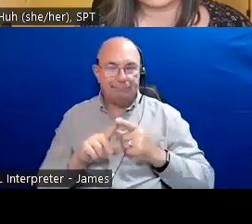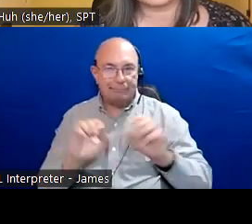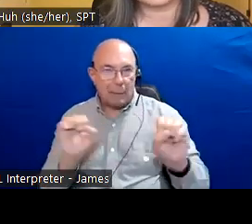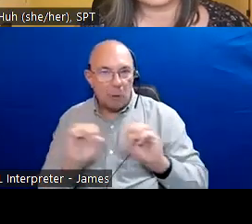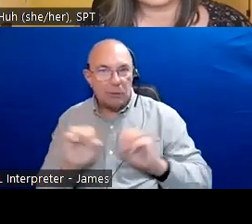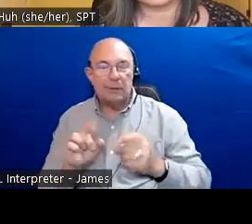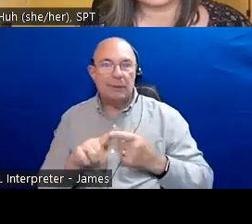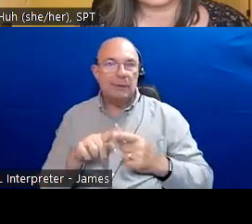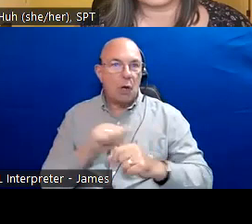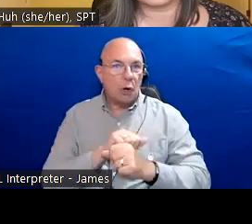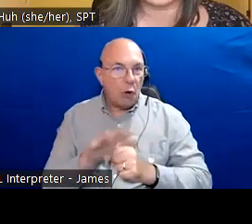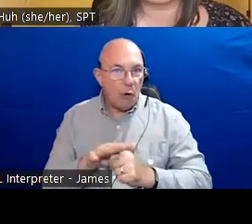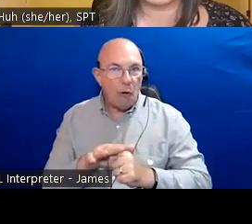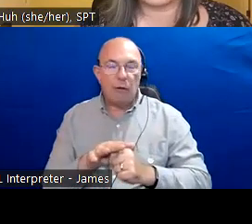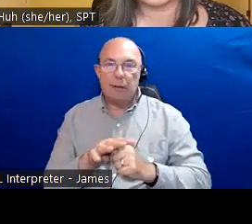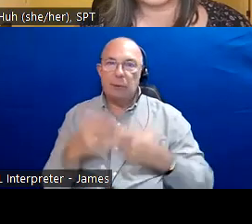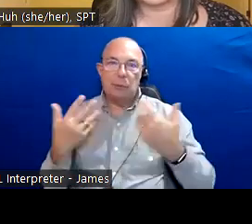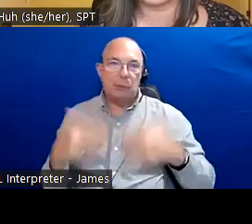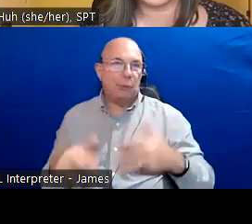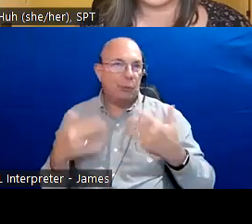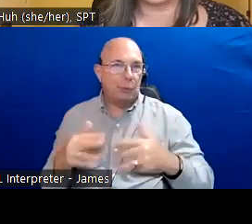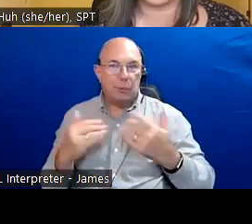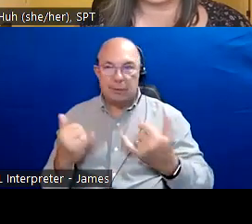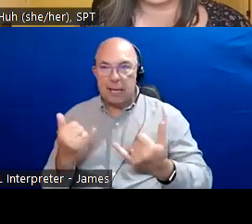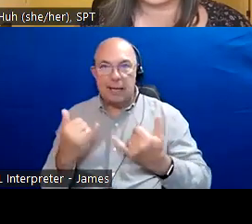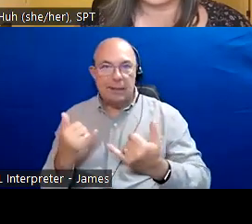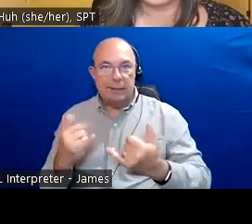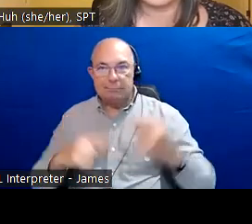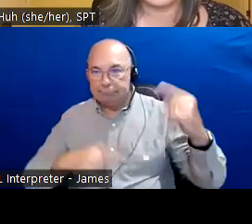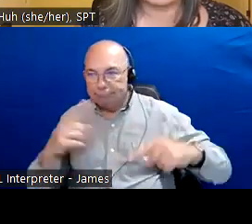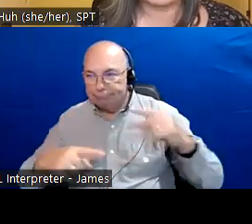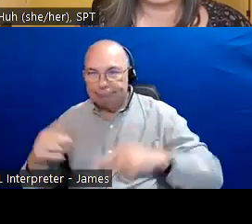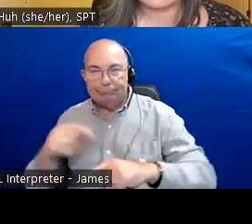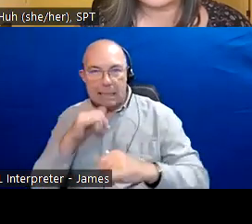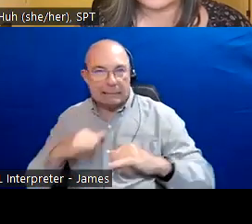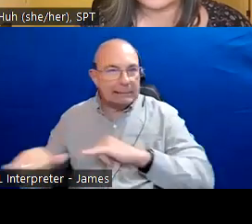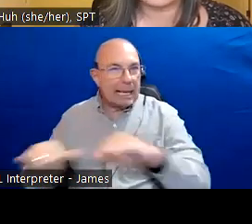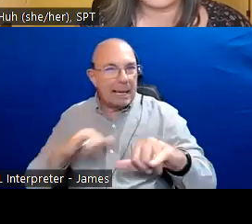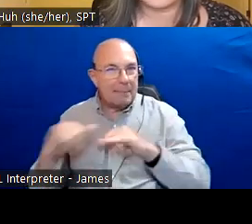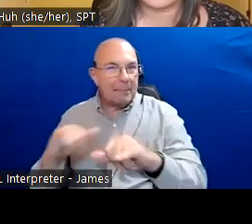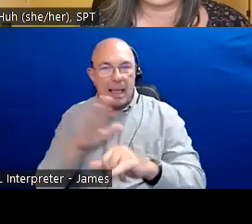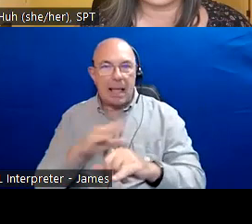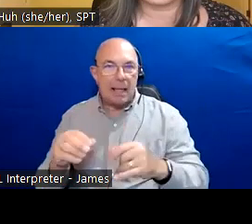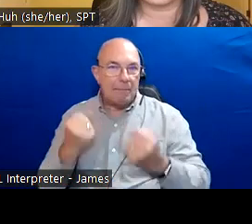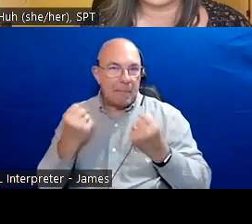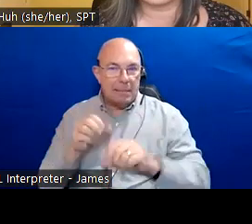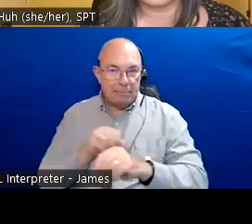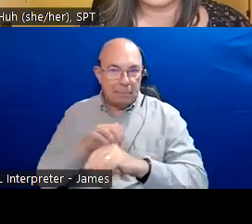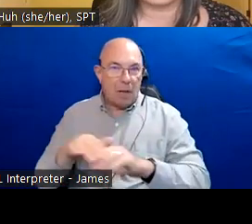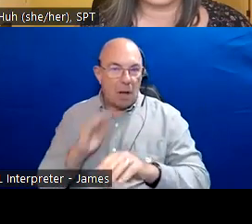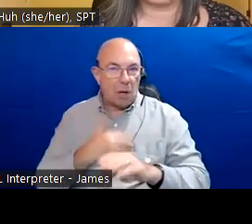During the event were going to have the chat open and we welcome you to share comments